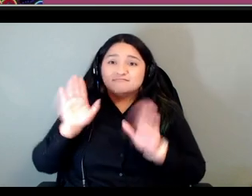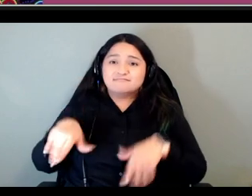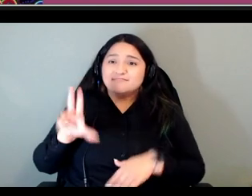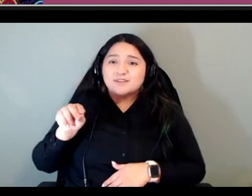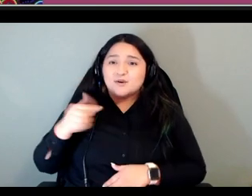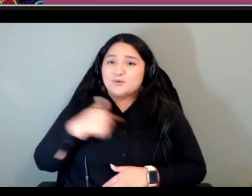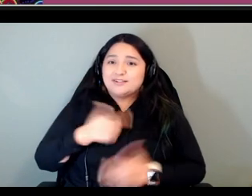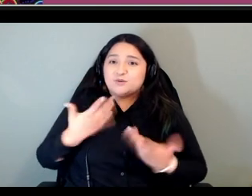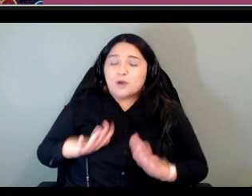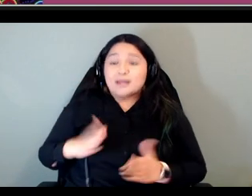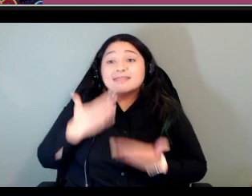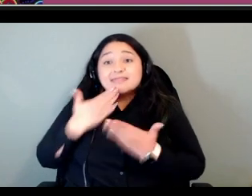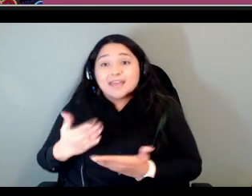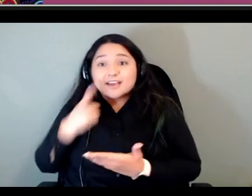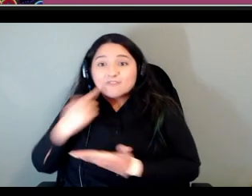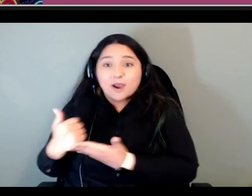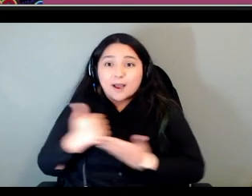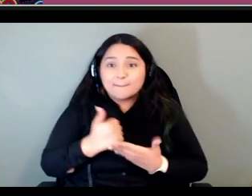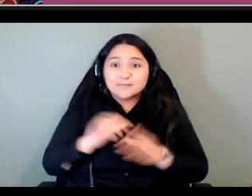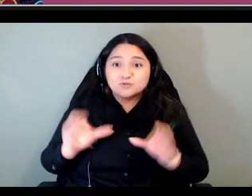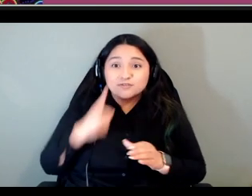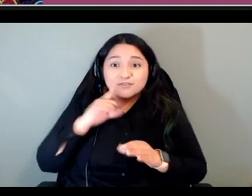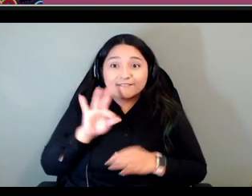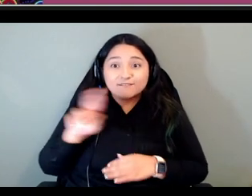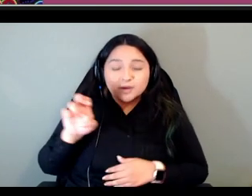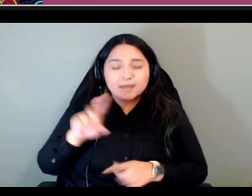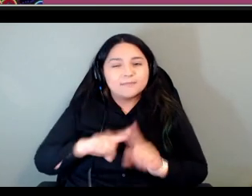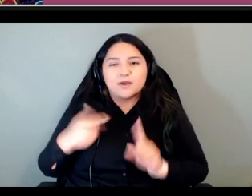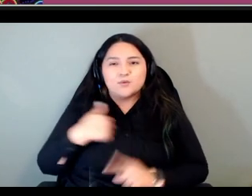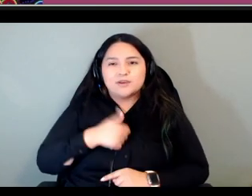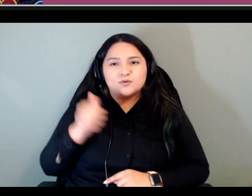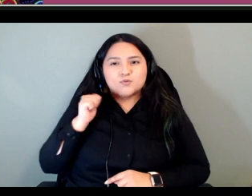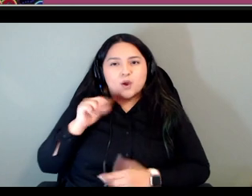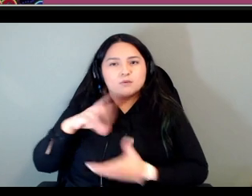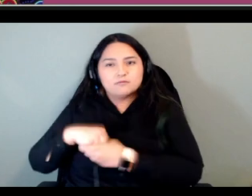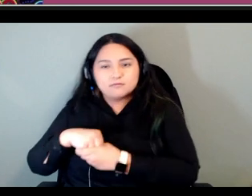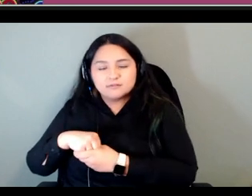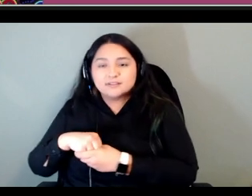help us do this for free but we're not we're not going to do this so it took a lot of discussion